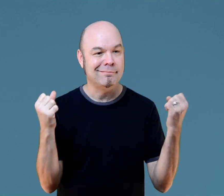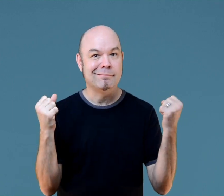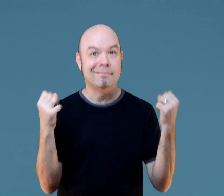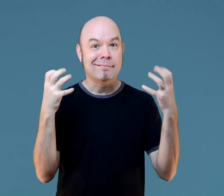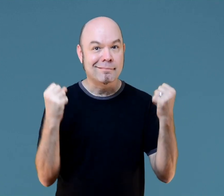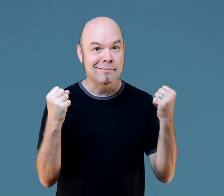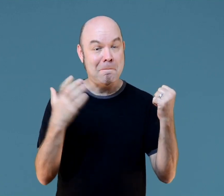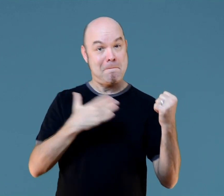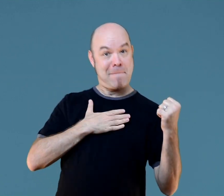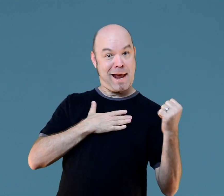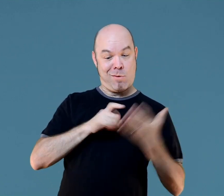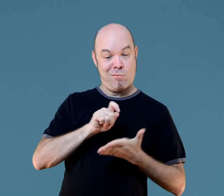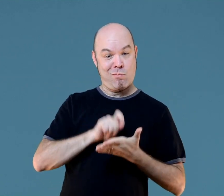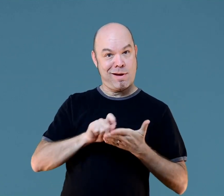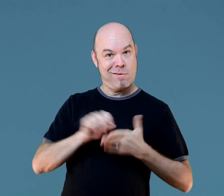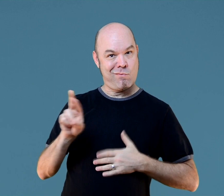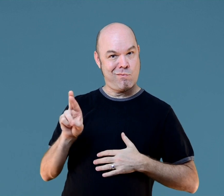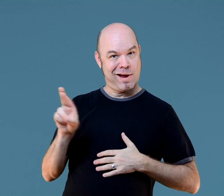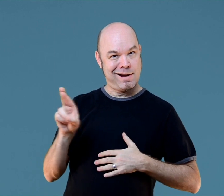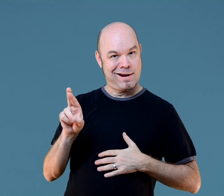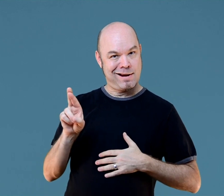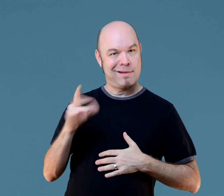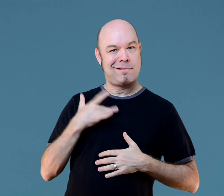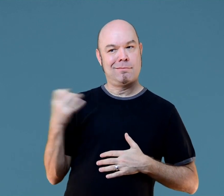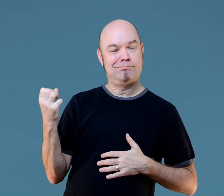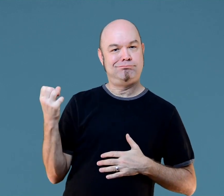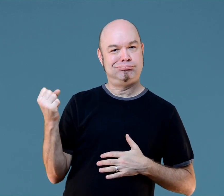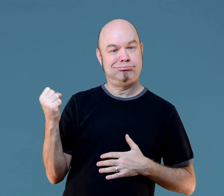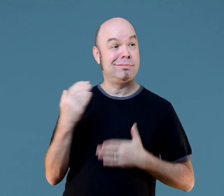when you sign. Okay, so the hand I write with is the right.